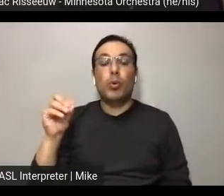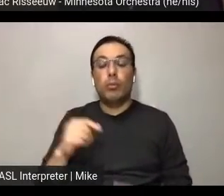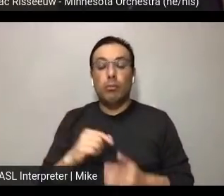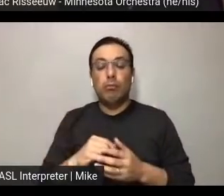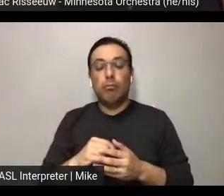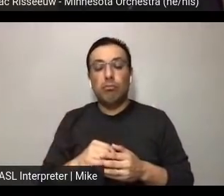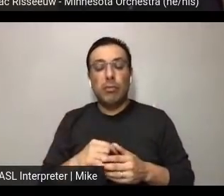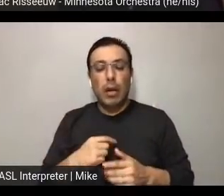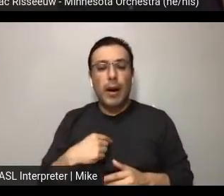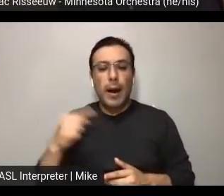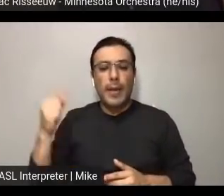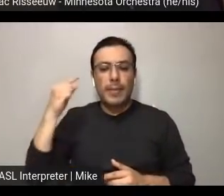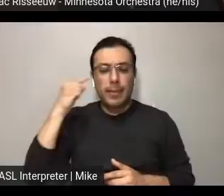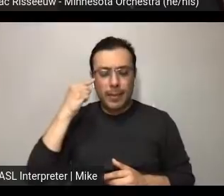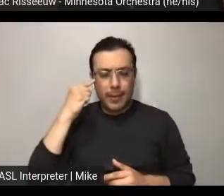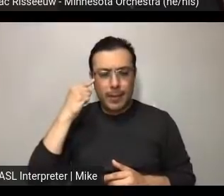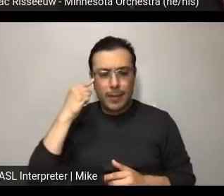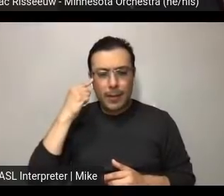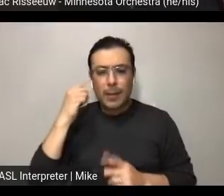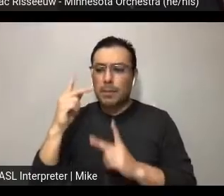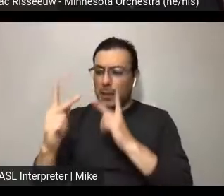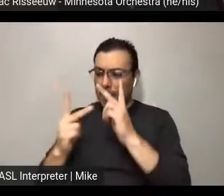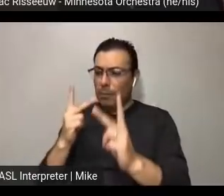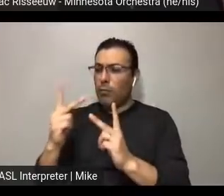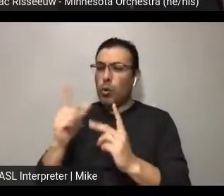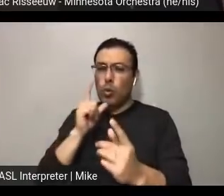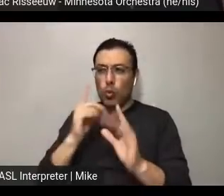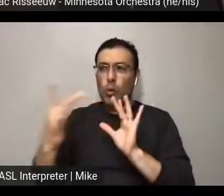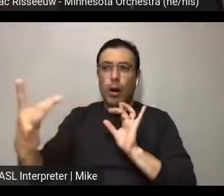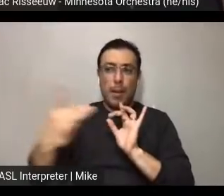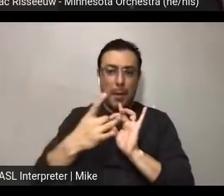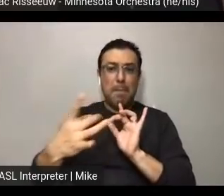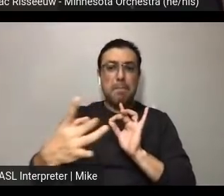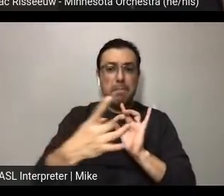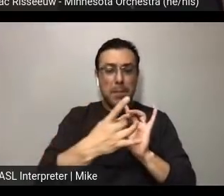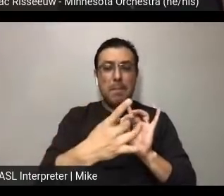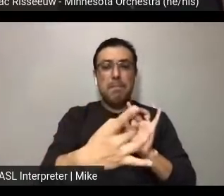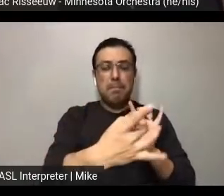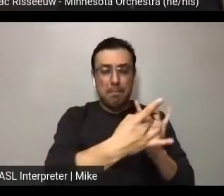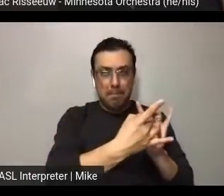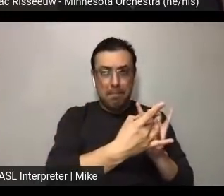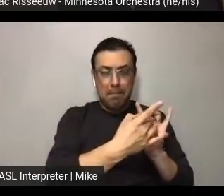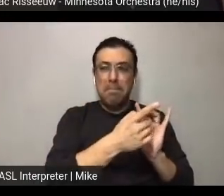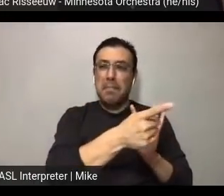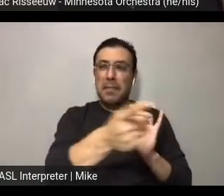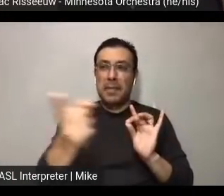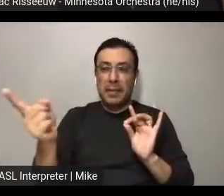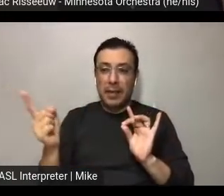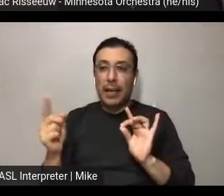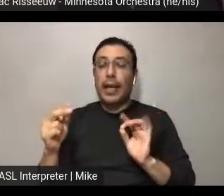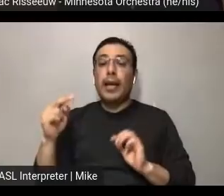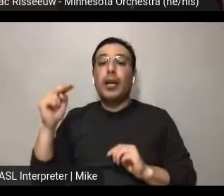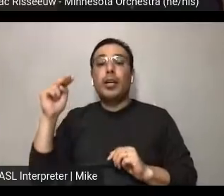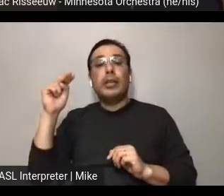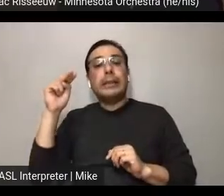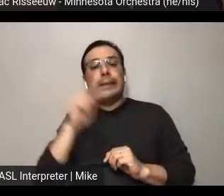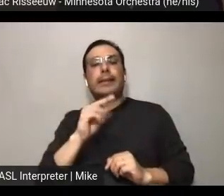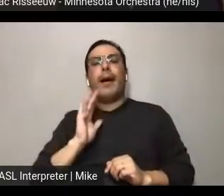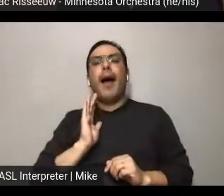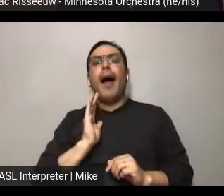get a deeper look at... the First Stage culture? And how our